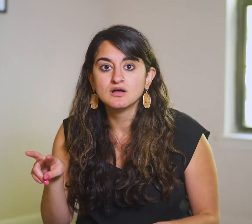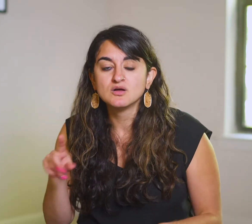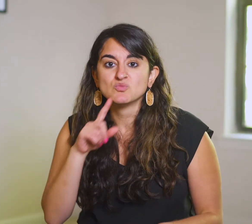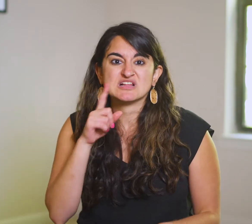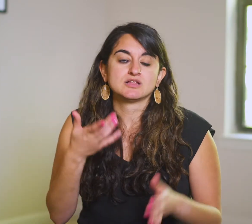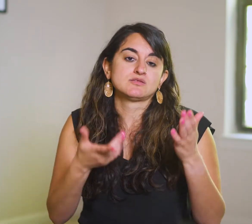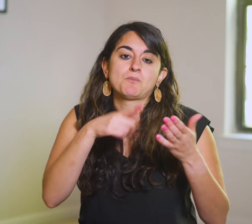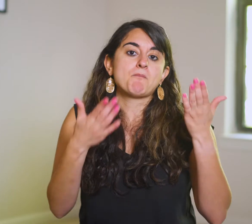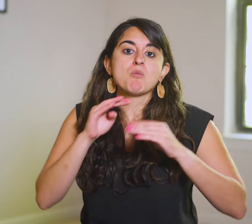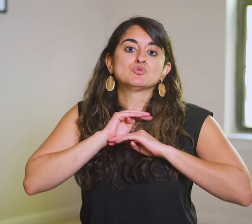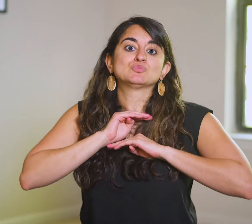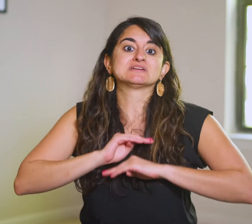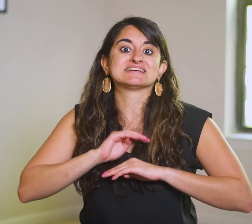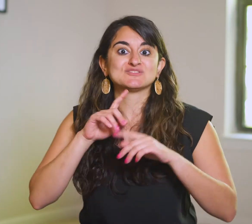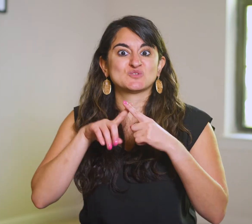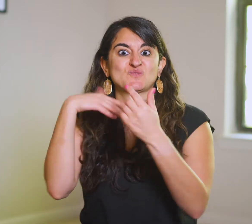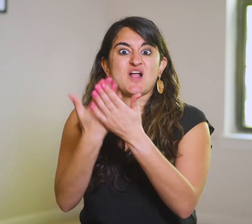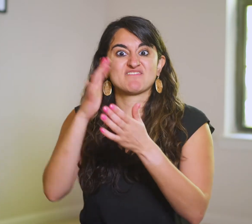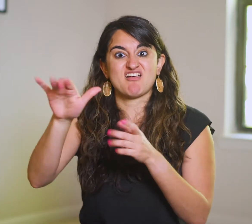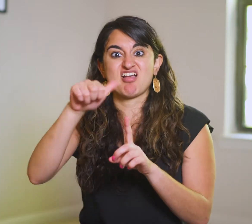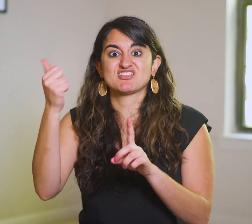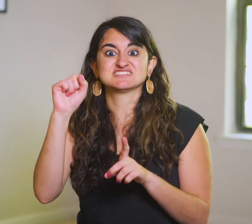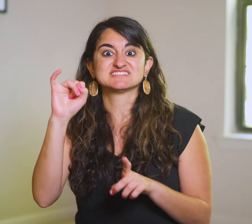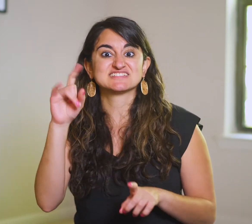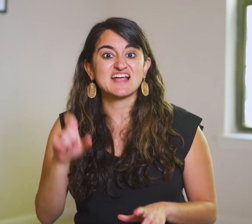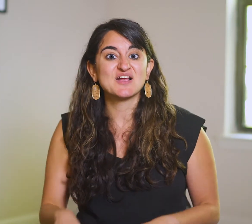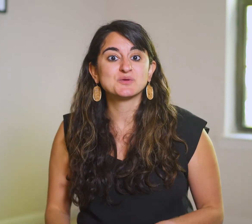They’re probably relieved to hit the shore on the other side,